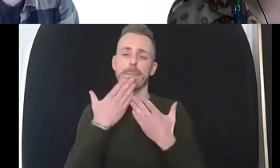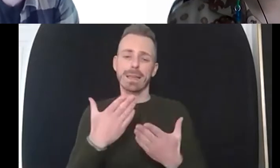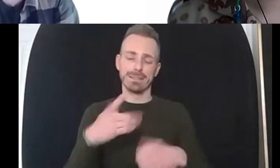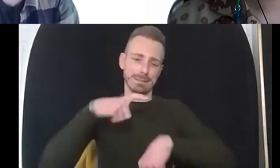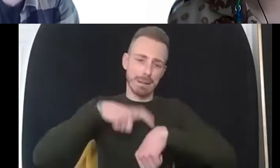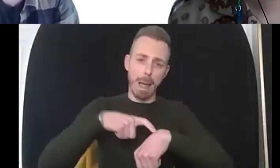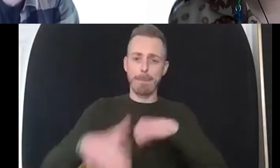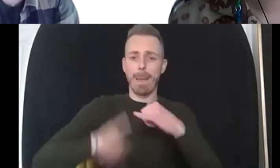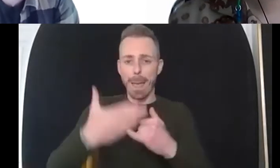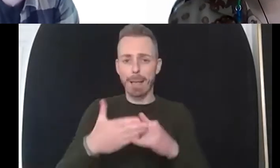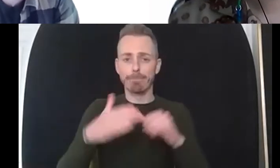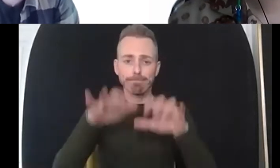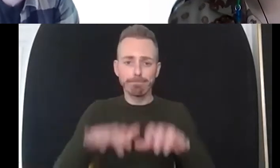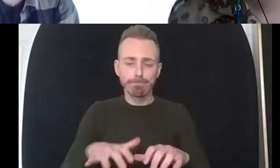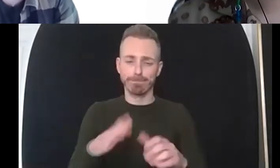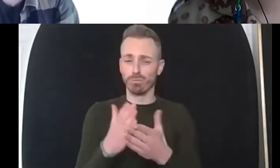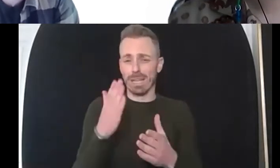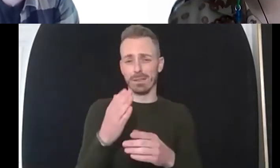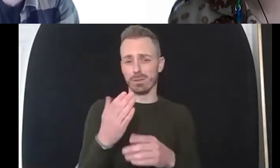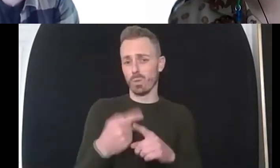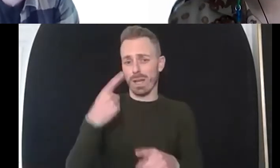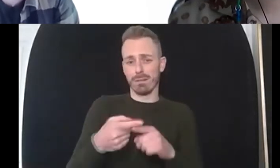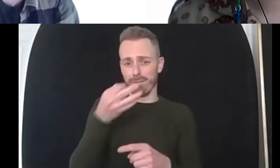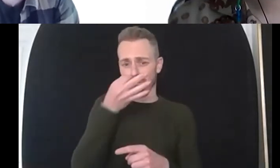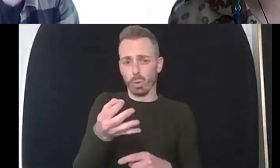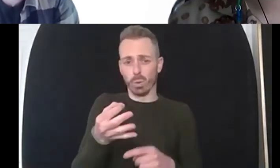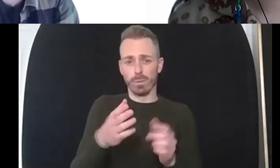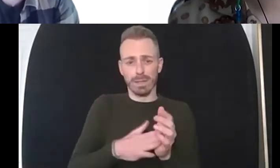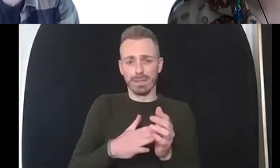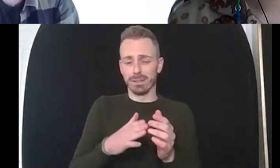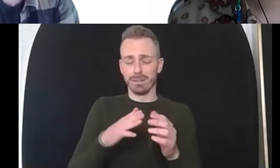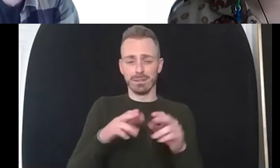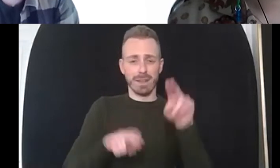it's a very very quick online evaluation sheet um so that'd be really really useful